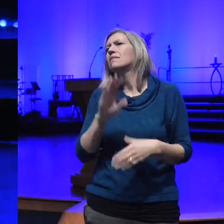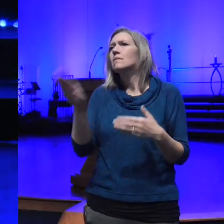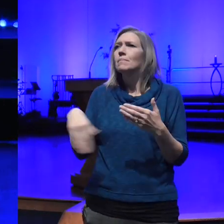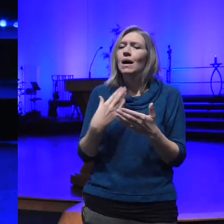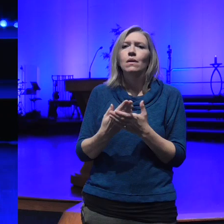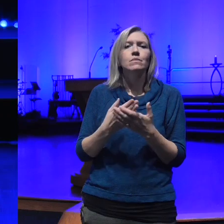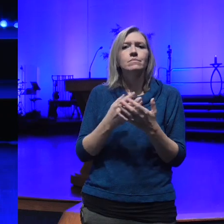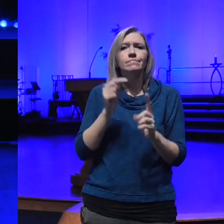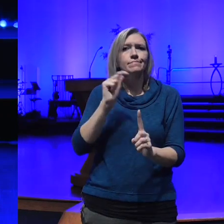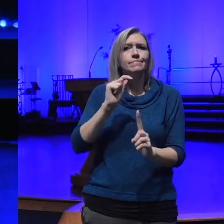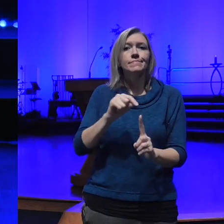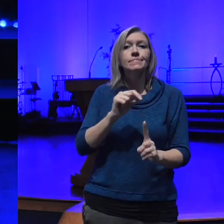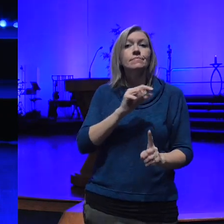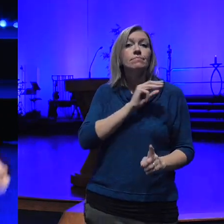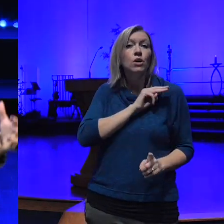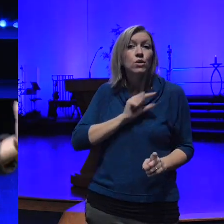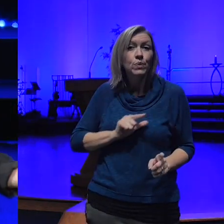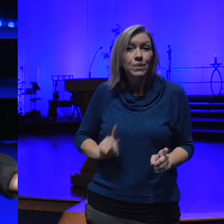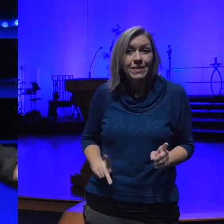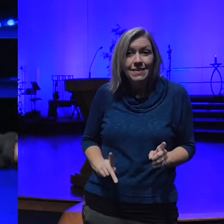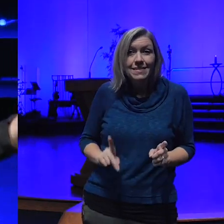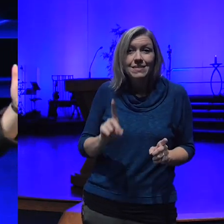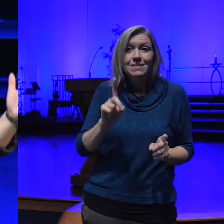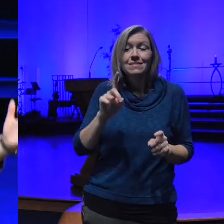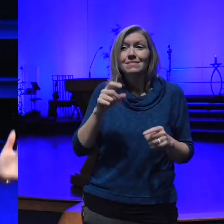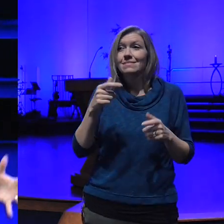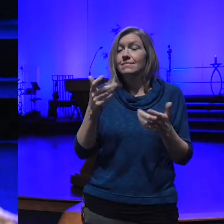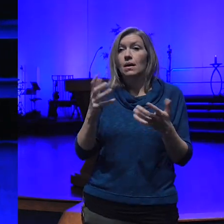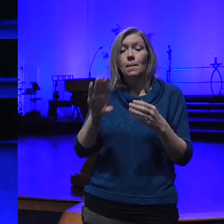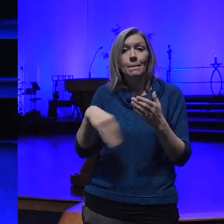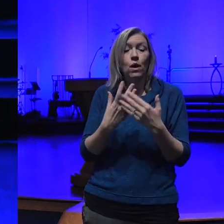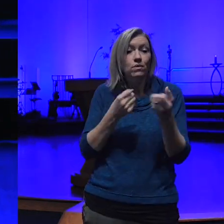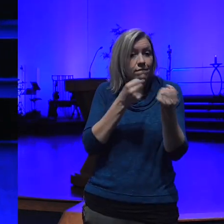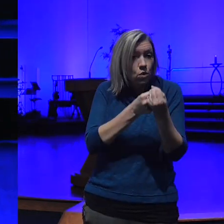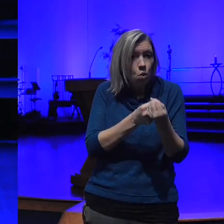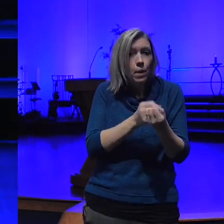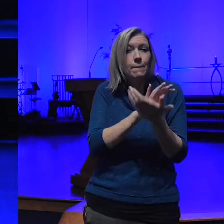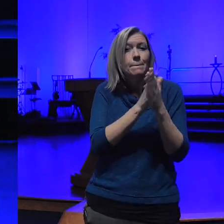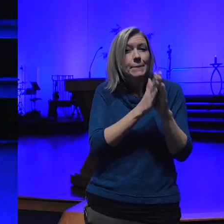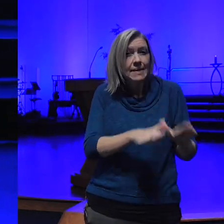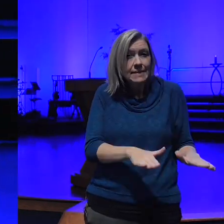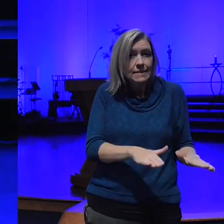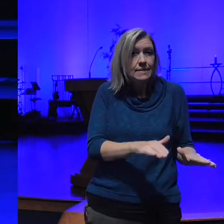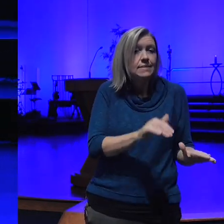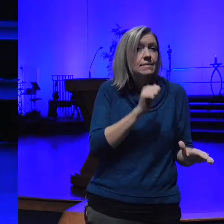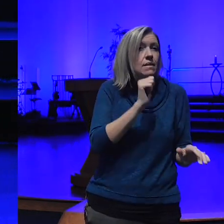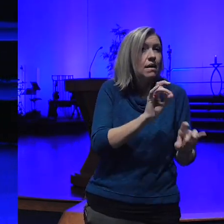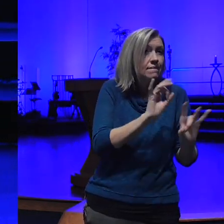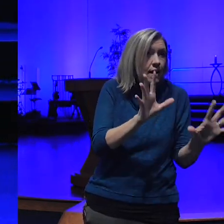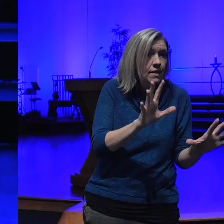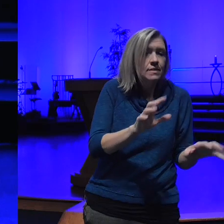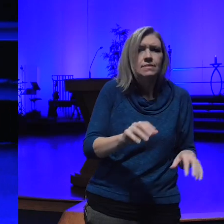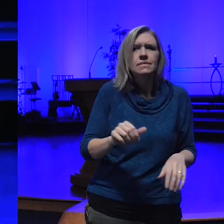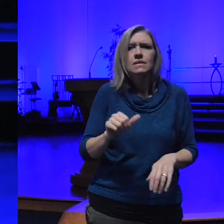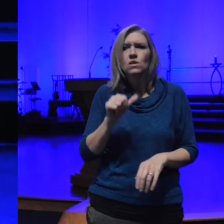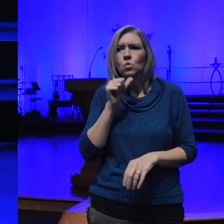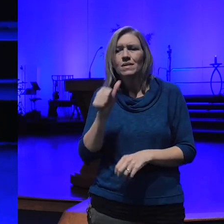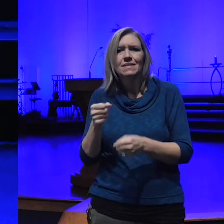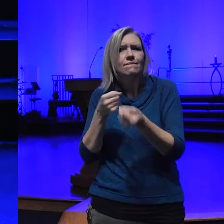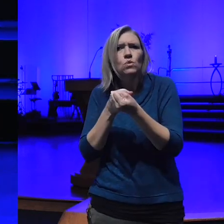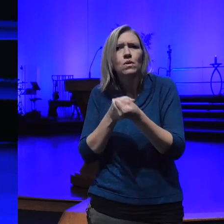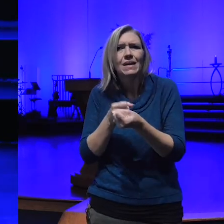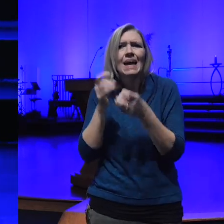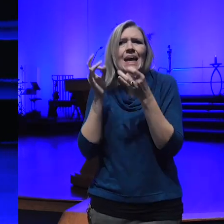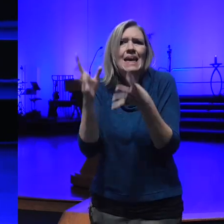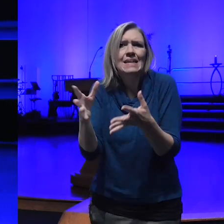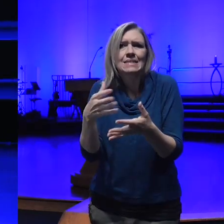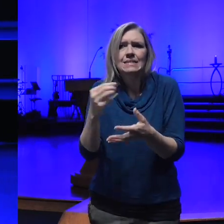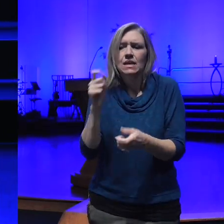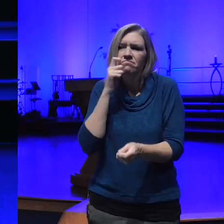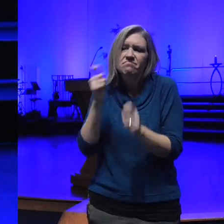King being for peace and nonv violence not hate and retribution it has always been by the greatest